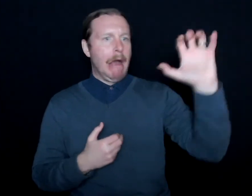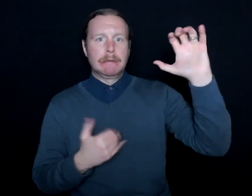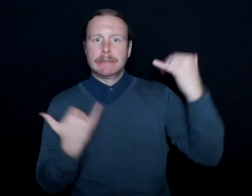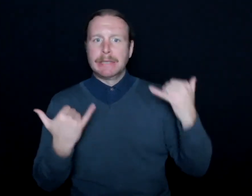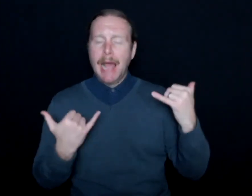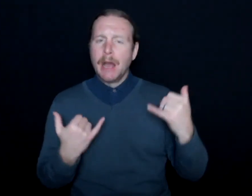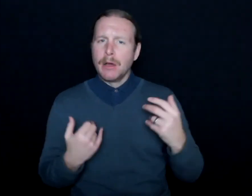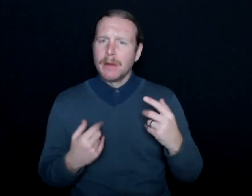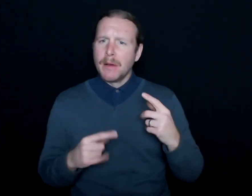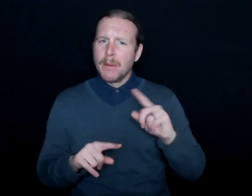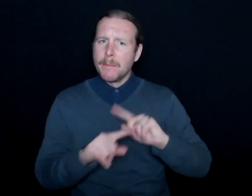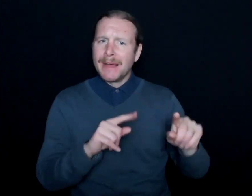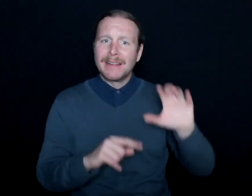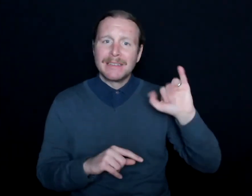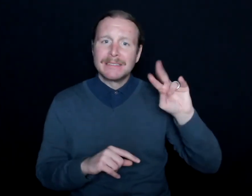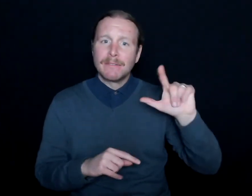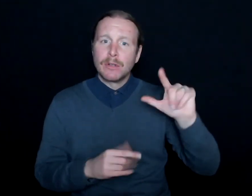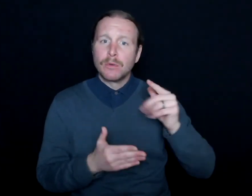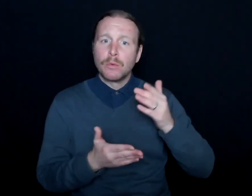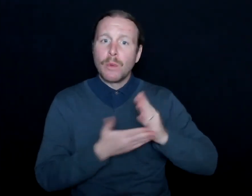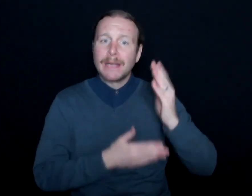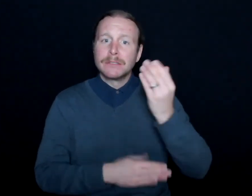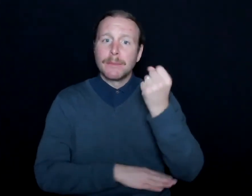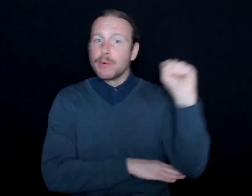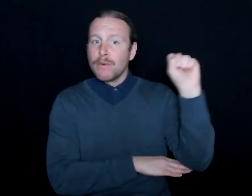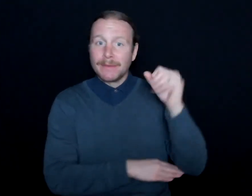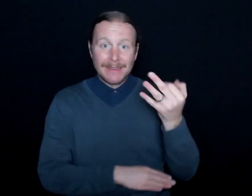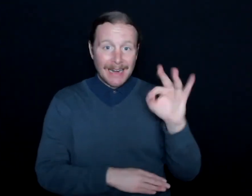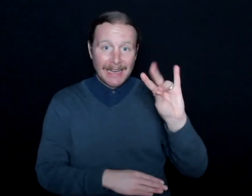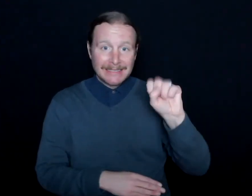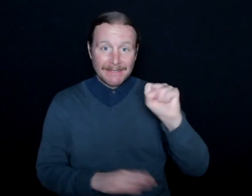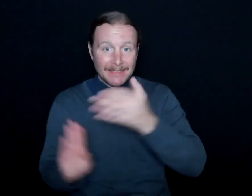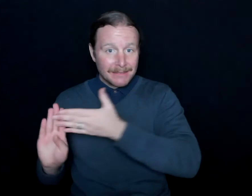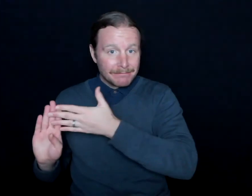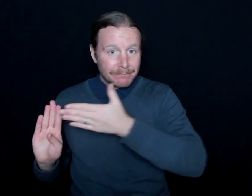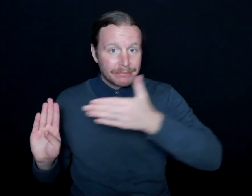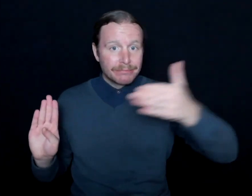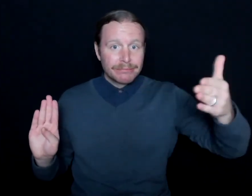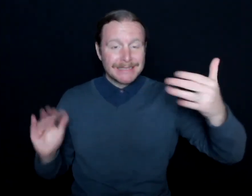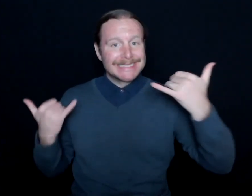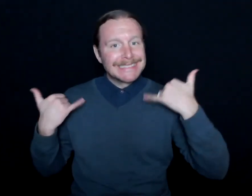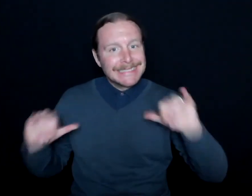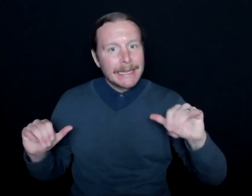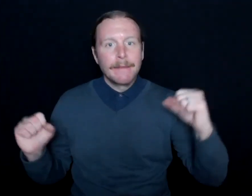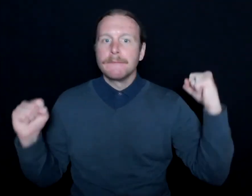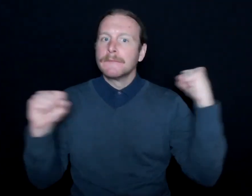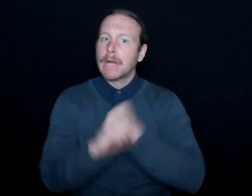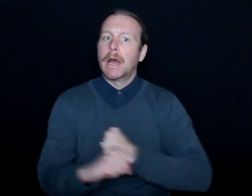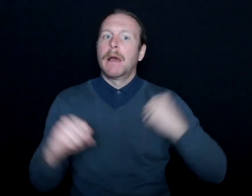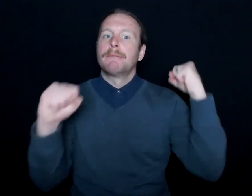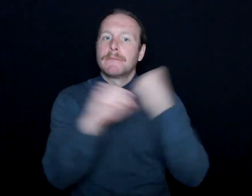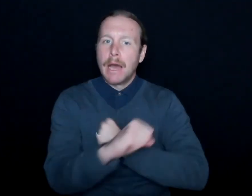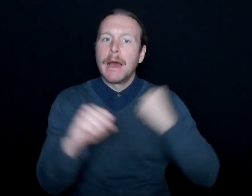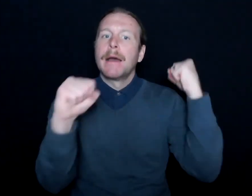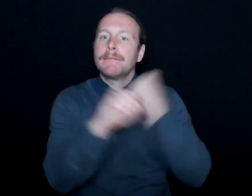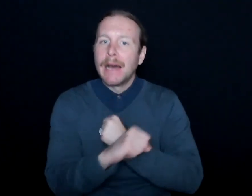But also the Civil Rights movement in the '70s-- look how far we've come with that, and we're still fighting all these sorts of forms